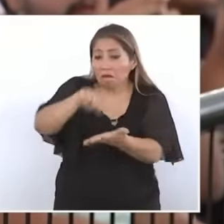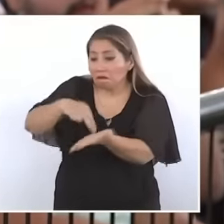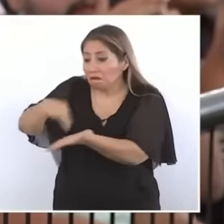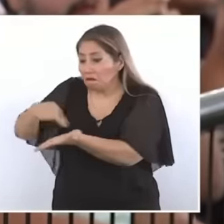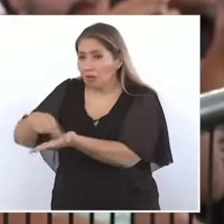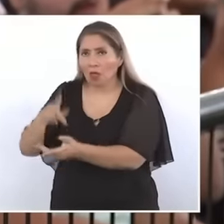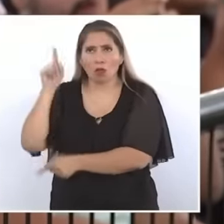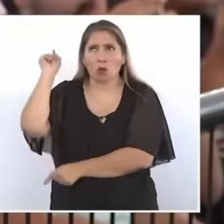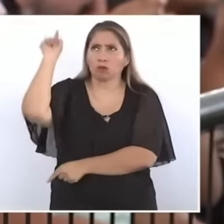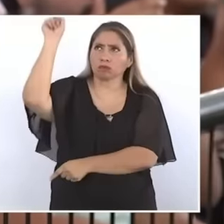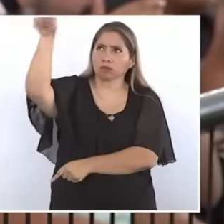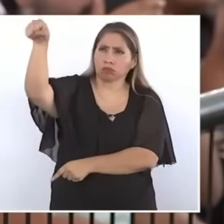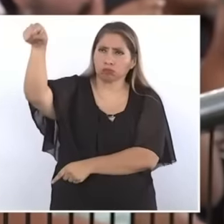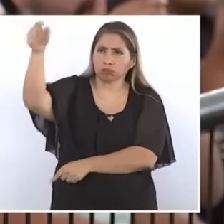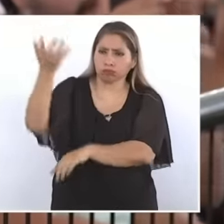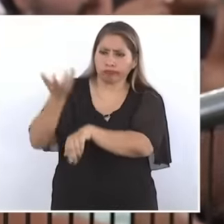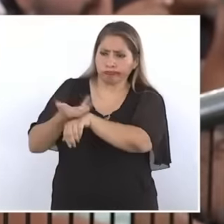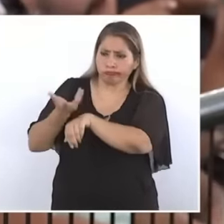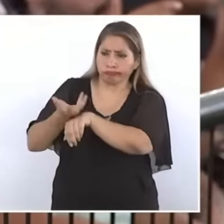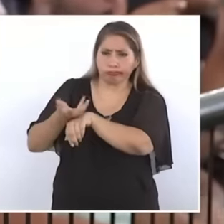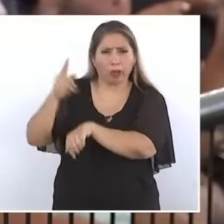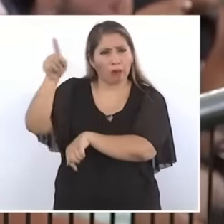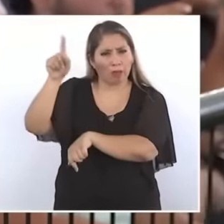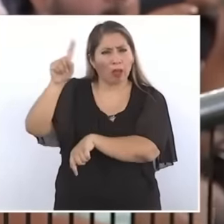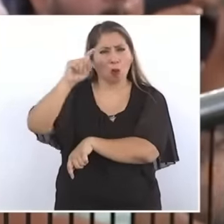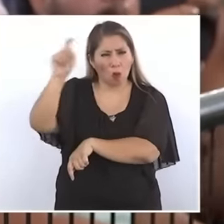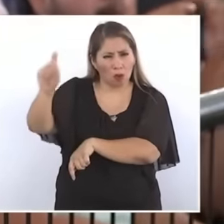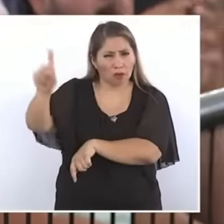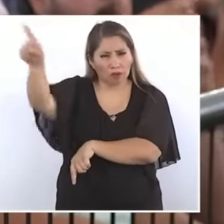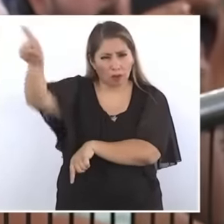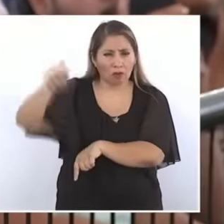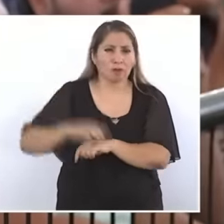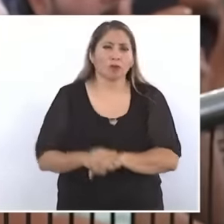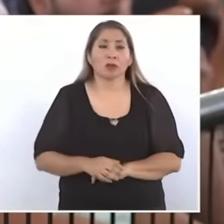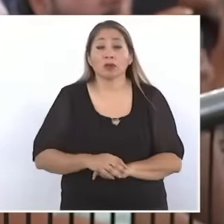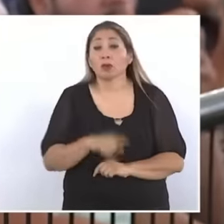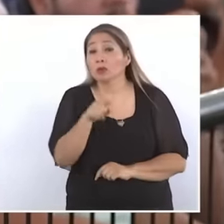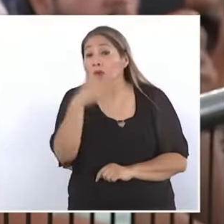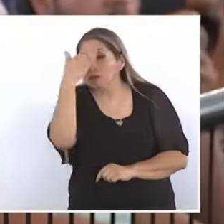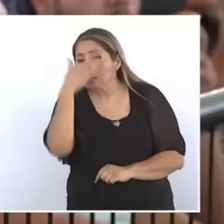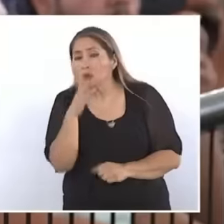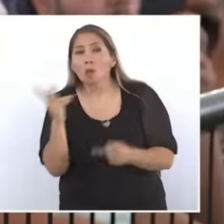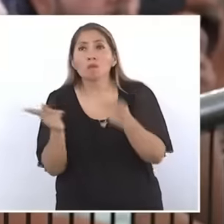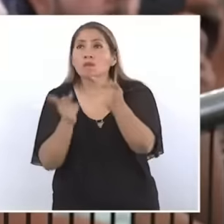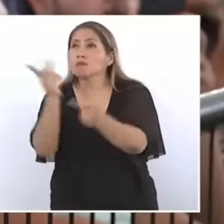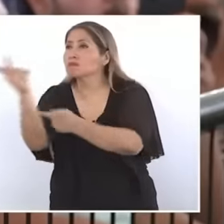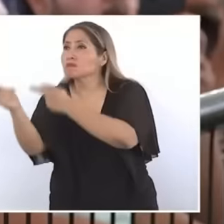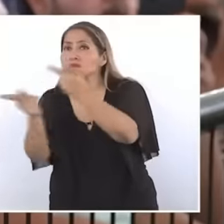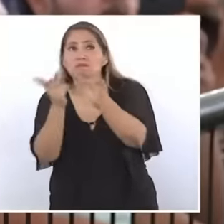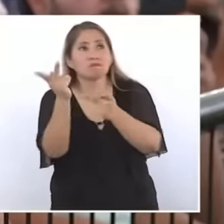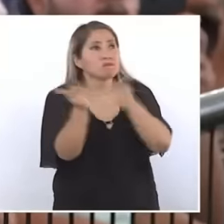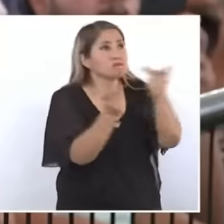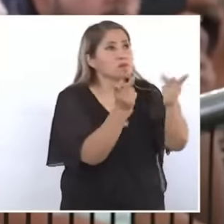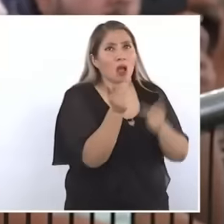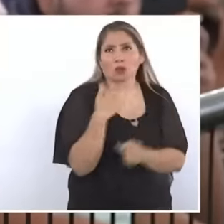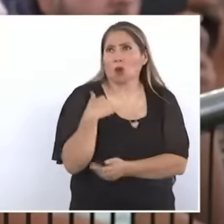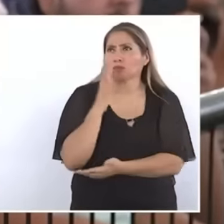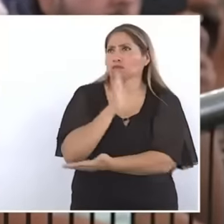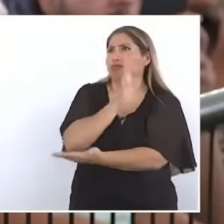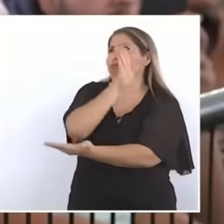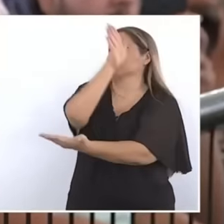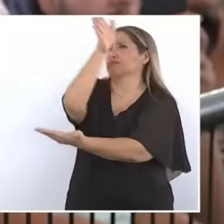the city of Washington without knowing but they say that by asking you get to Rome and I arrived and left